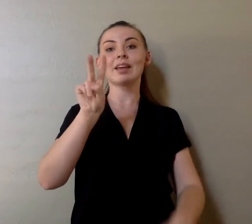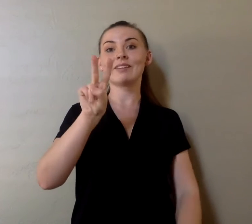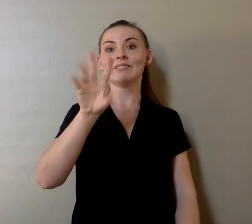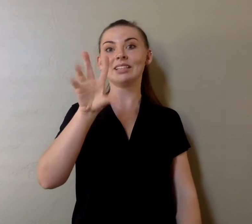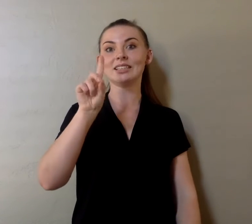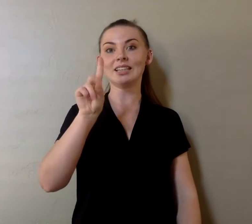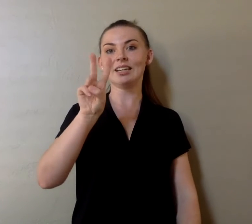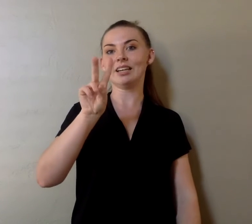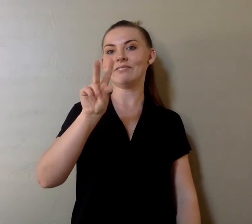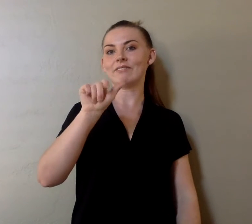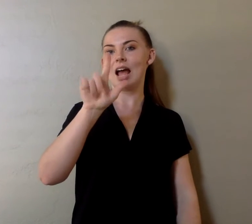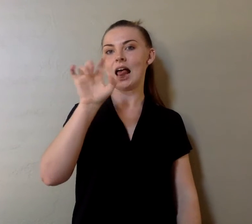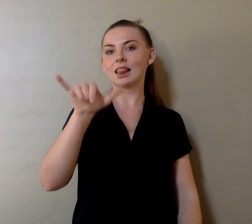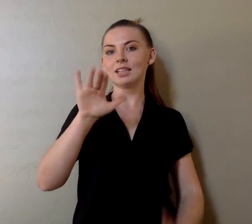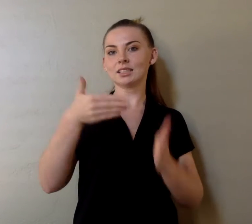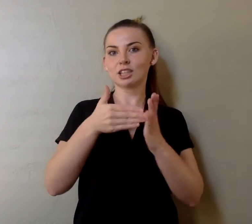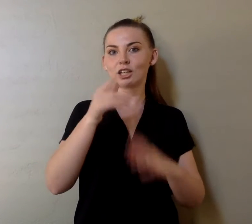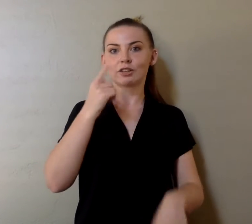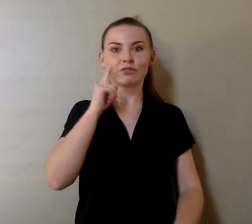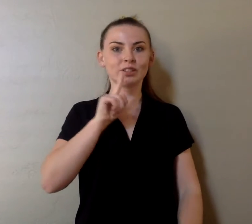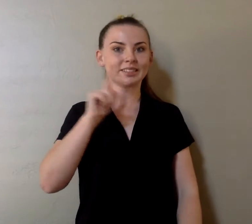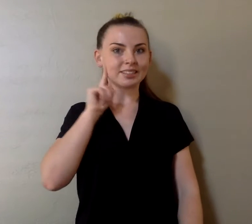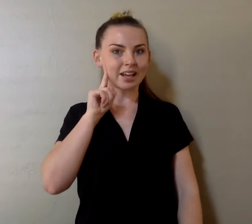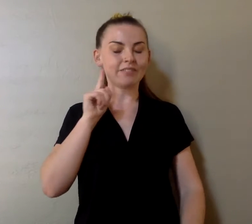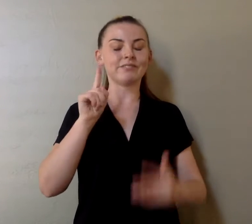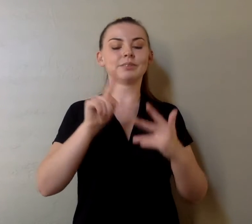Valley Center of the Deaf (VCD),